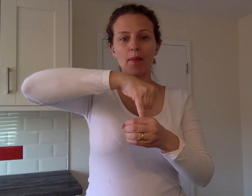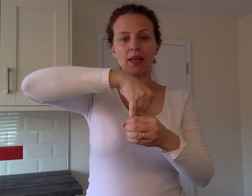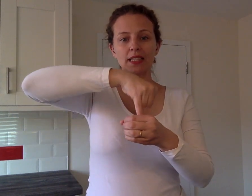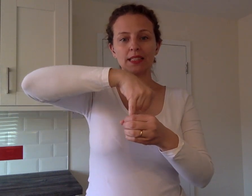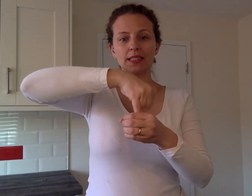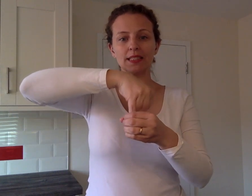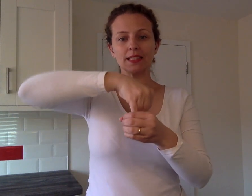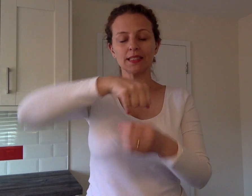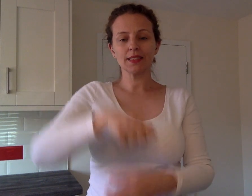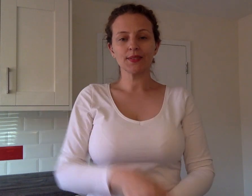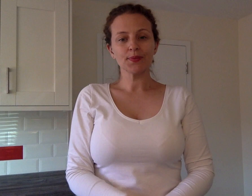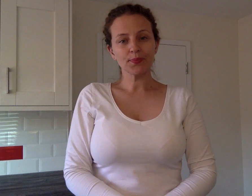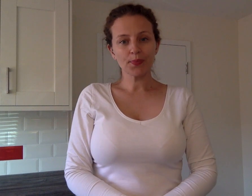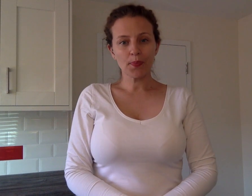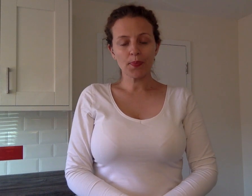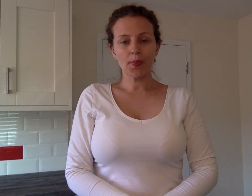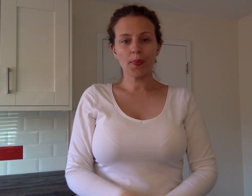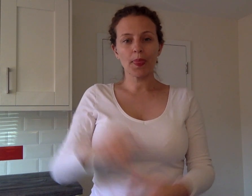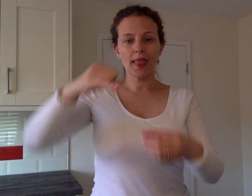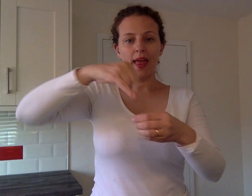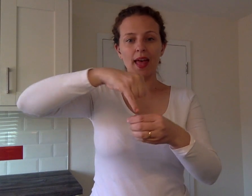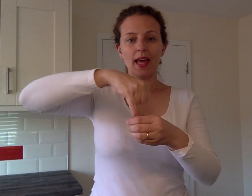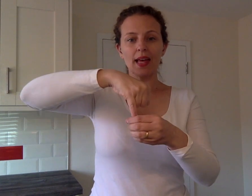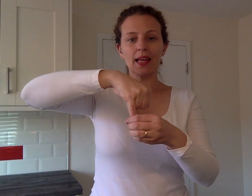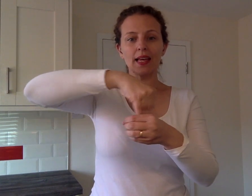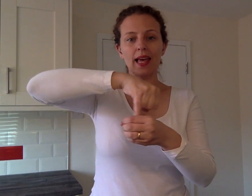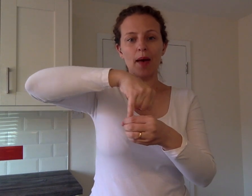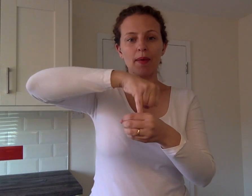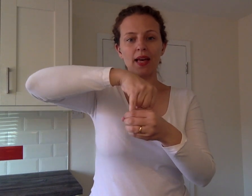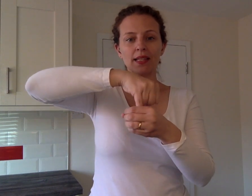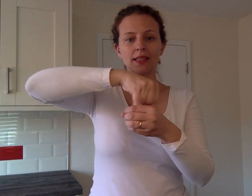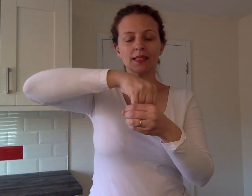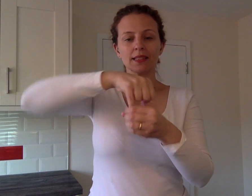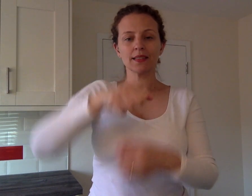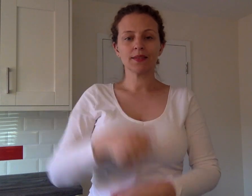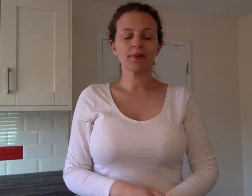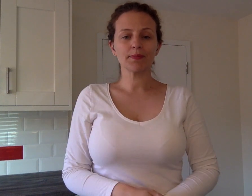CHEMIST